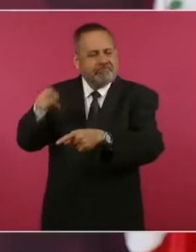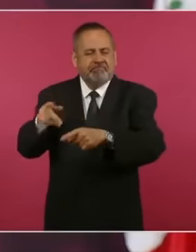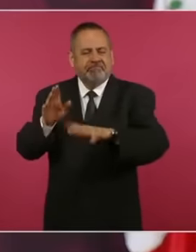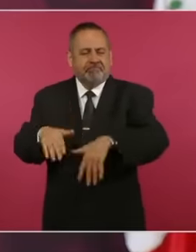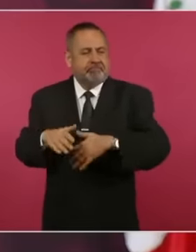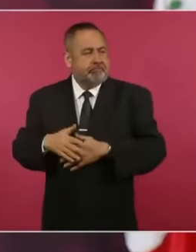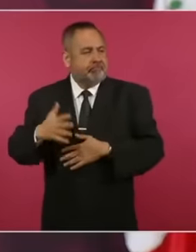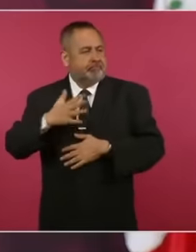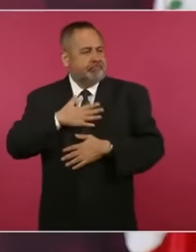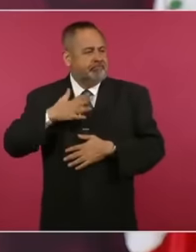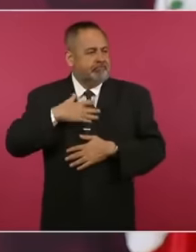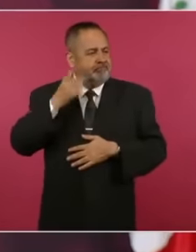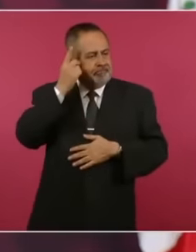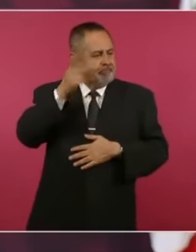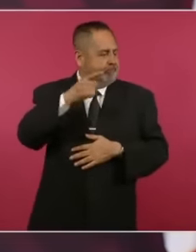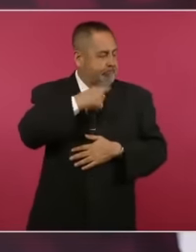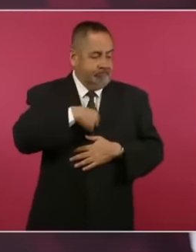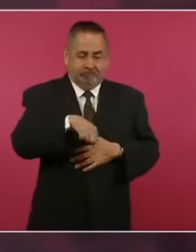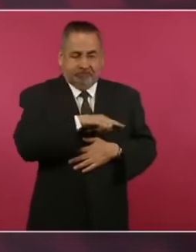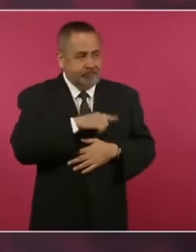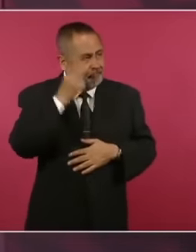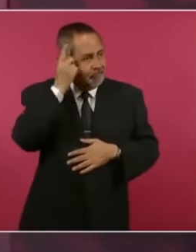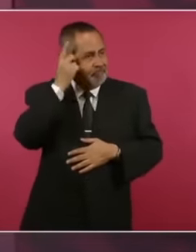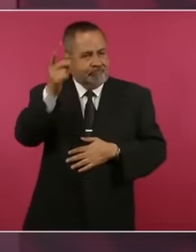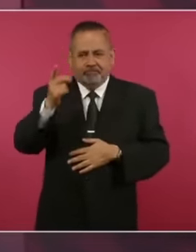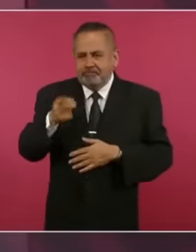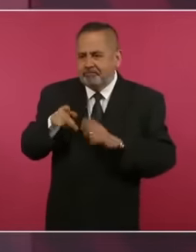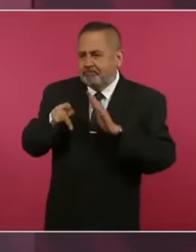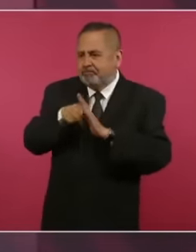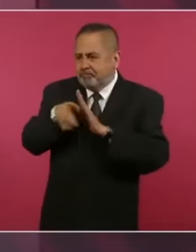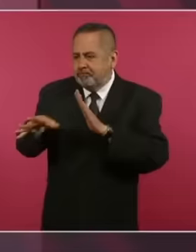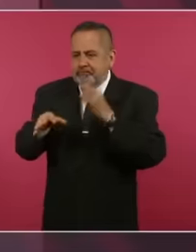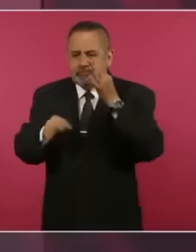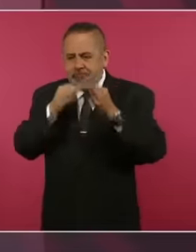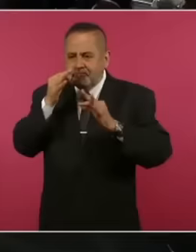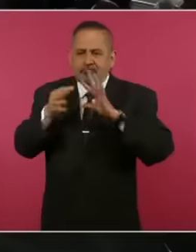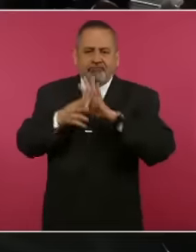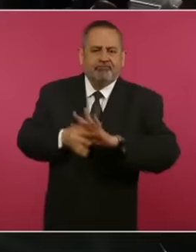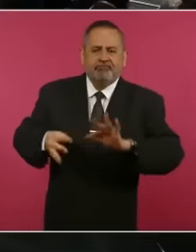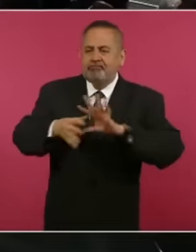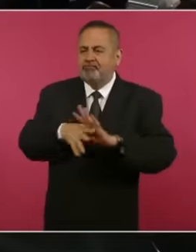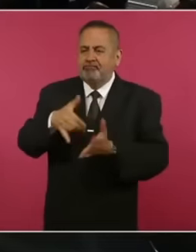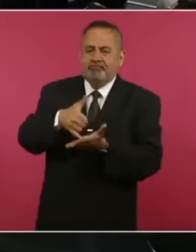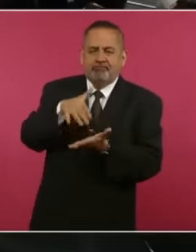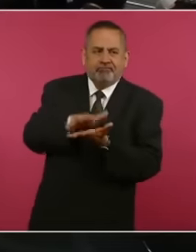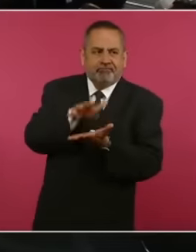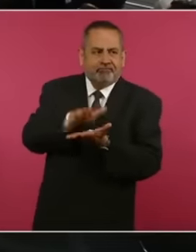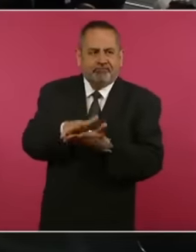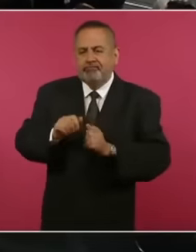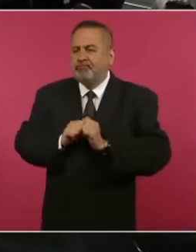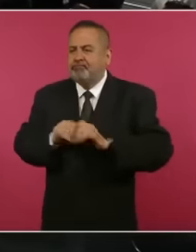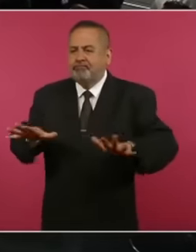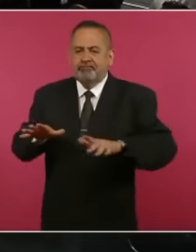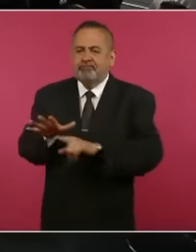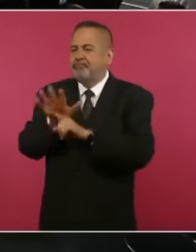own the main newspapers in